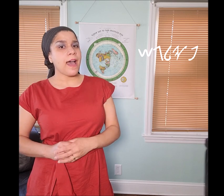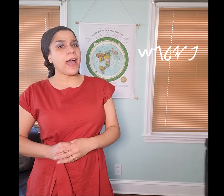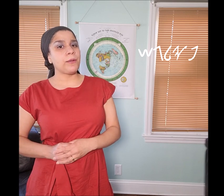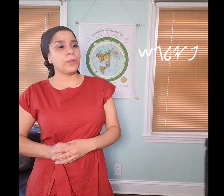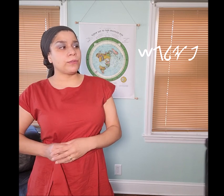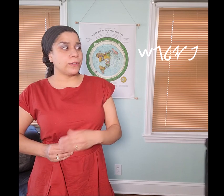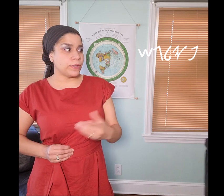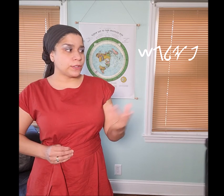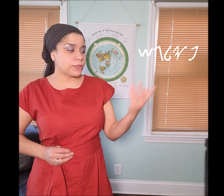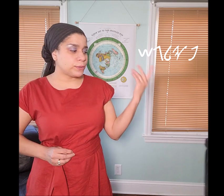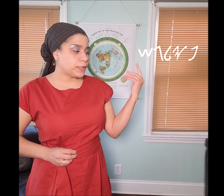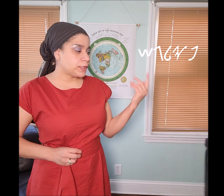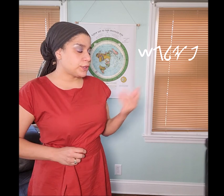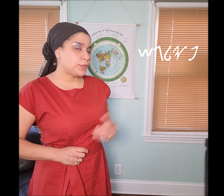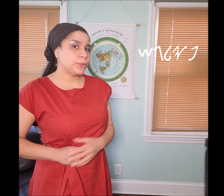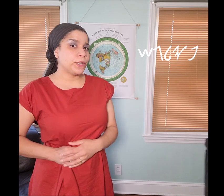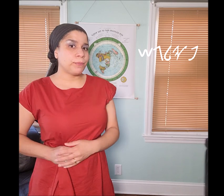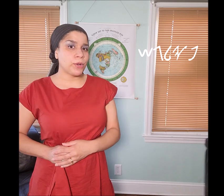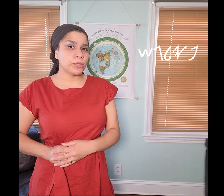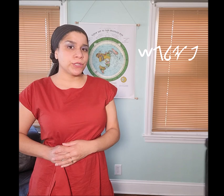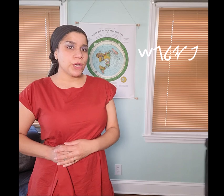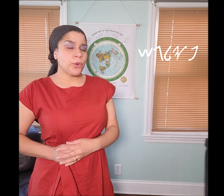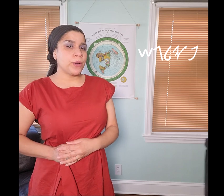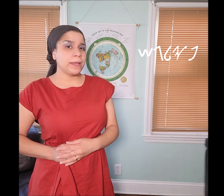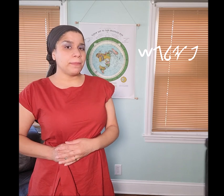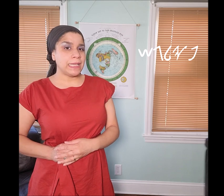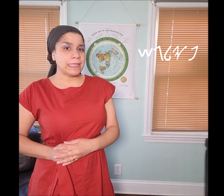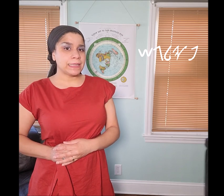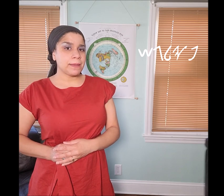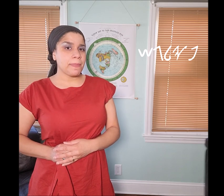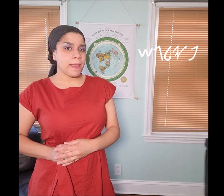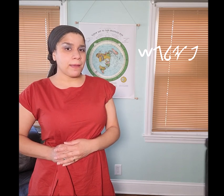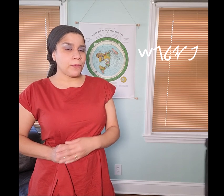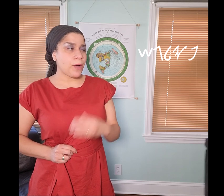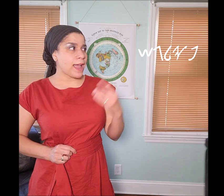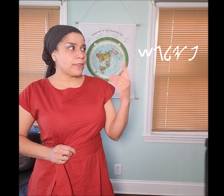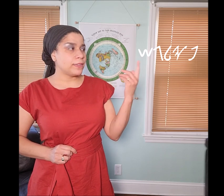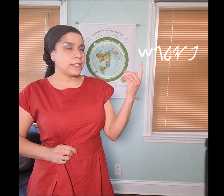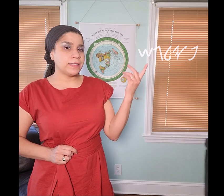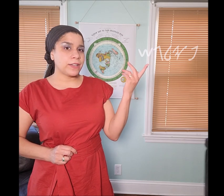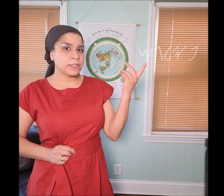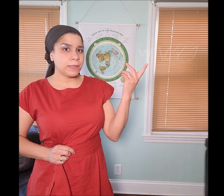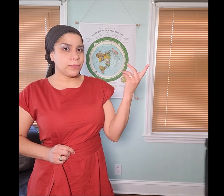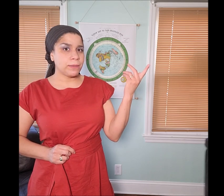Okay, I will reveal to it to you in a post what it means, why these letters means, what